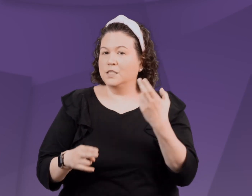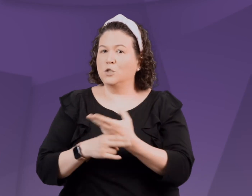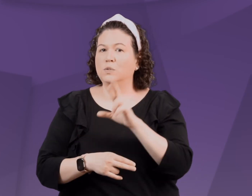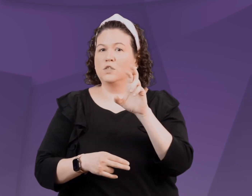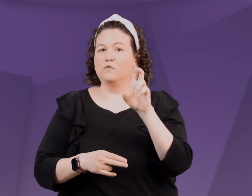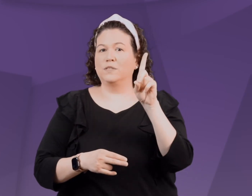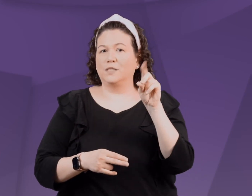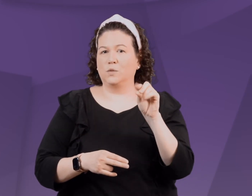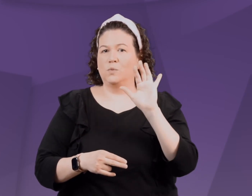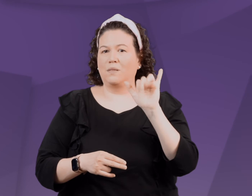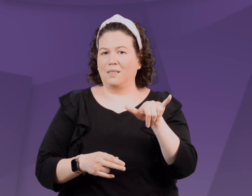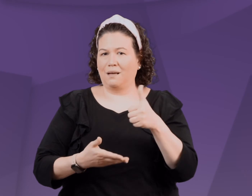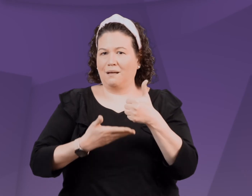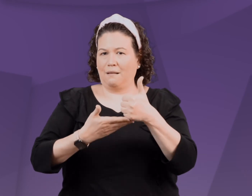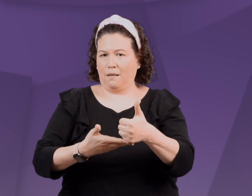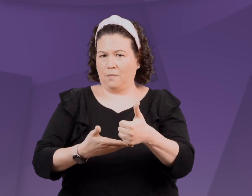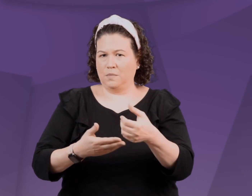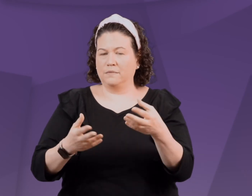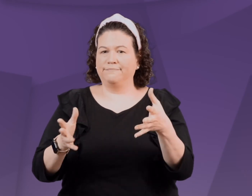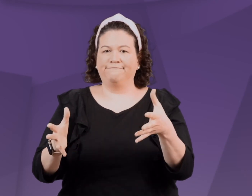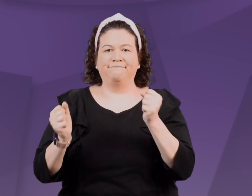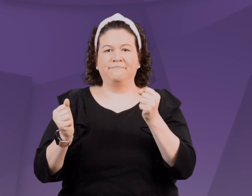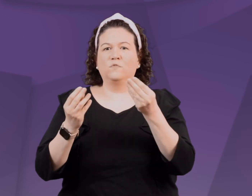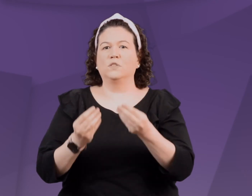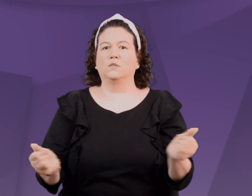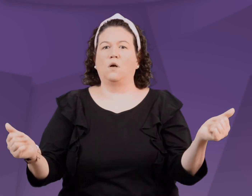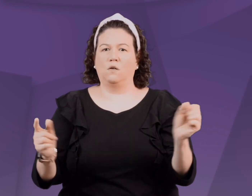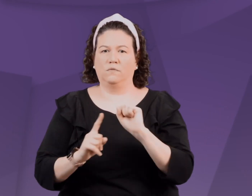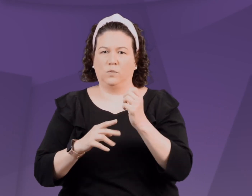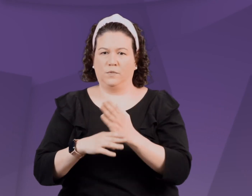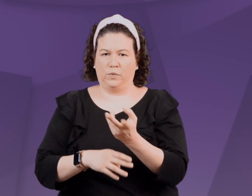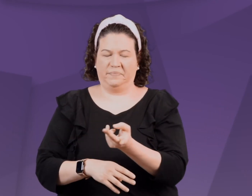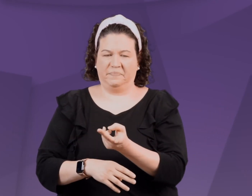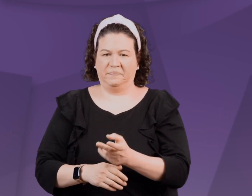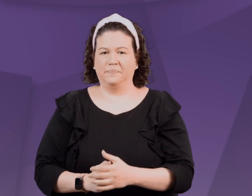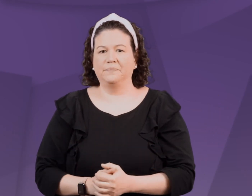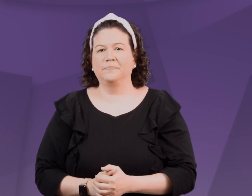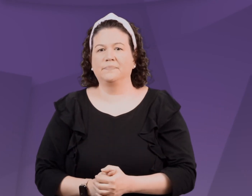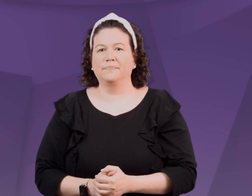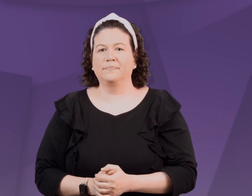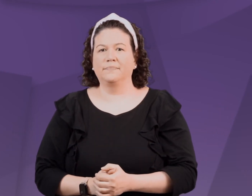utilizing a re-do is a helpful way to quickly resolve the situation between the children.